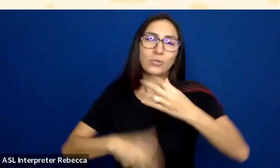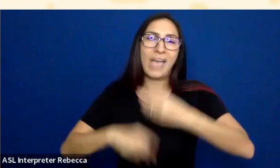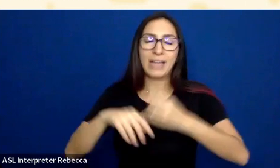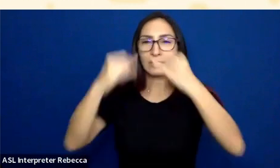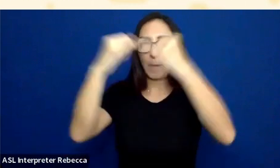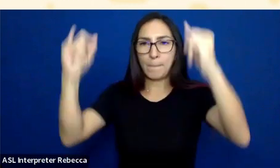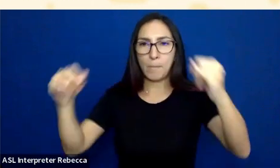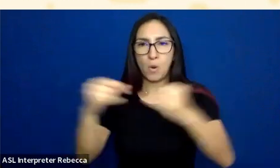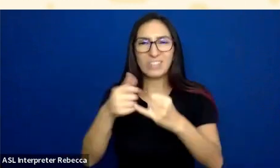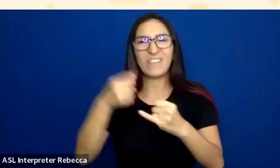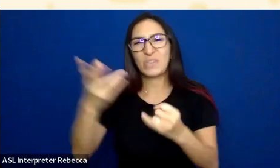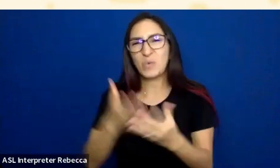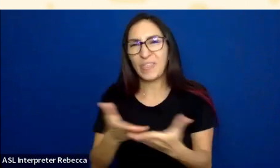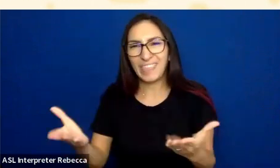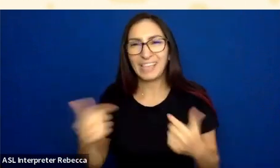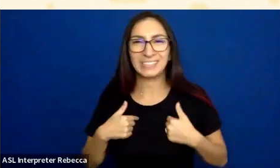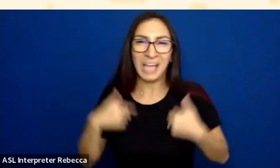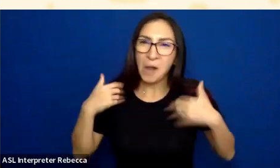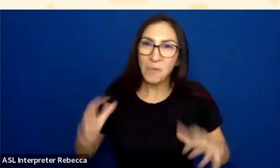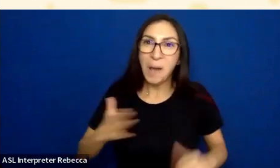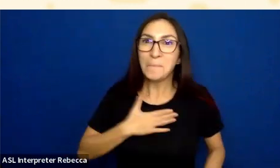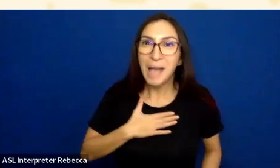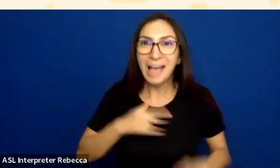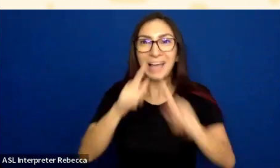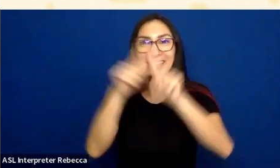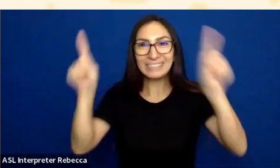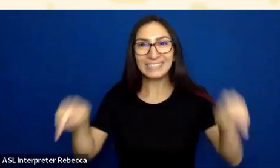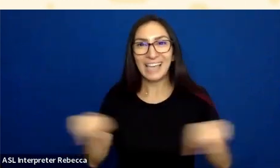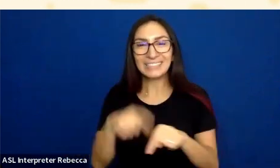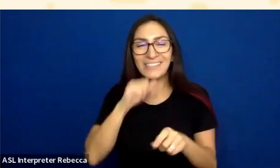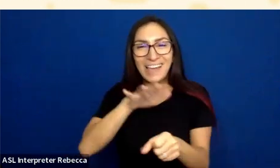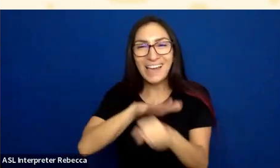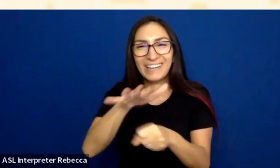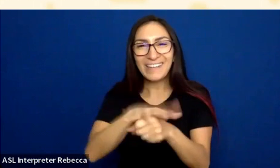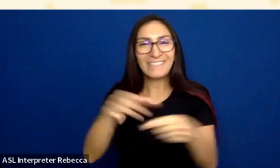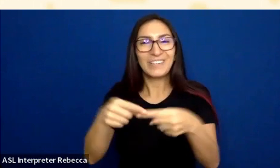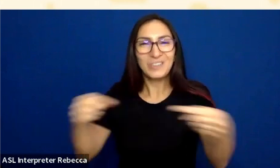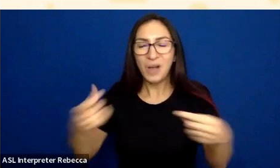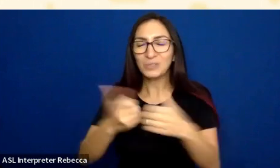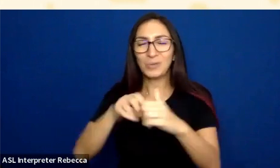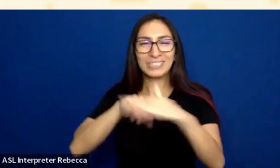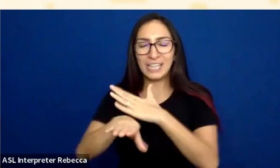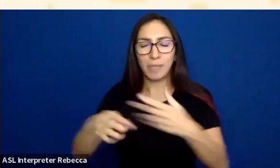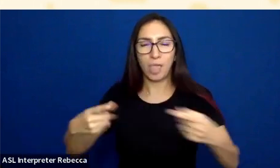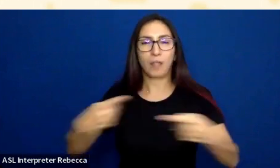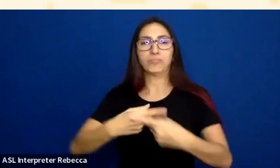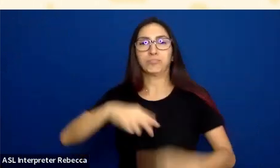I do not want my own slides to have accessibility issues. I do not want to rely on color in my own slides,